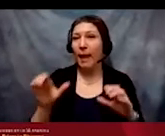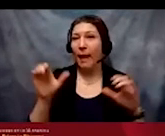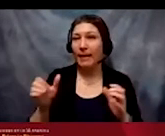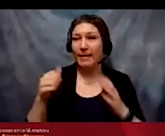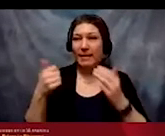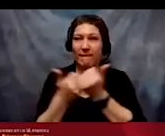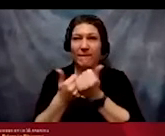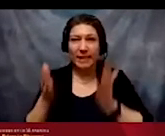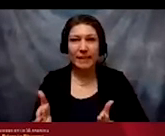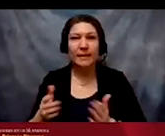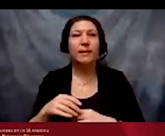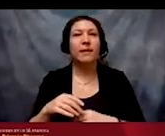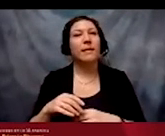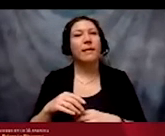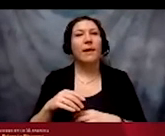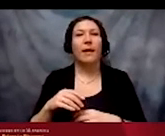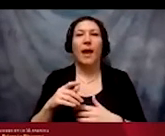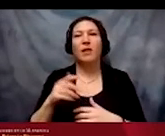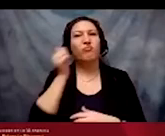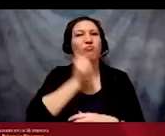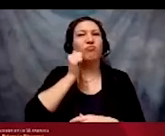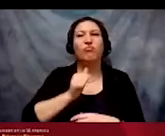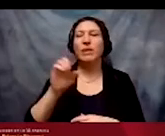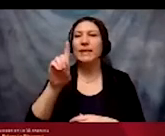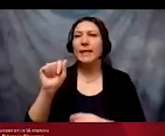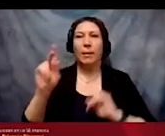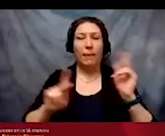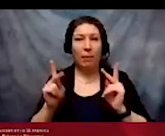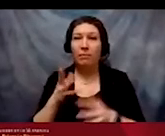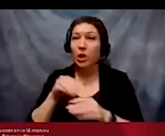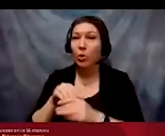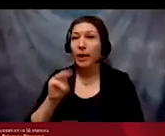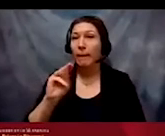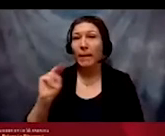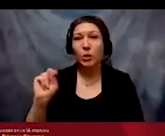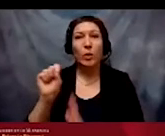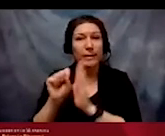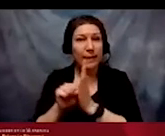everybody disabled people including Minnesota State students about